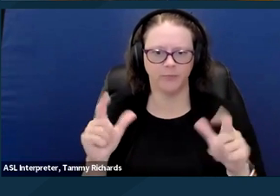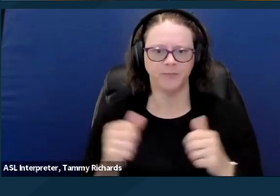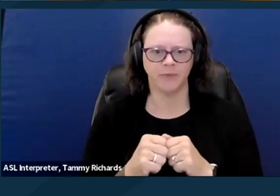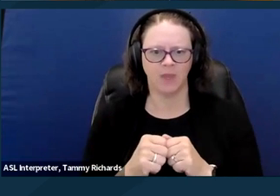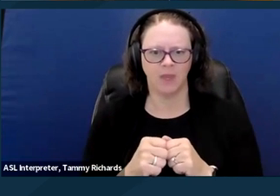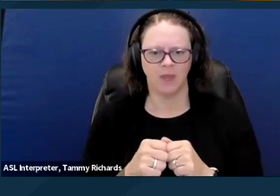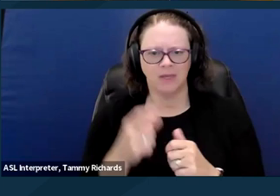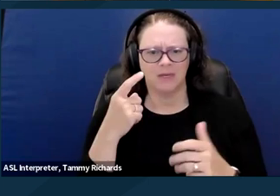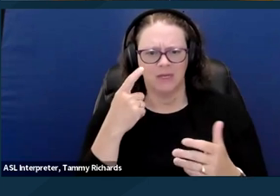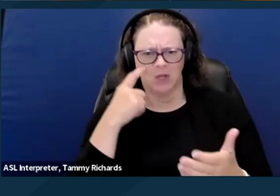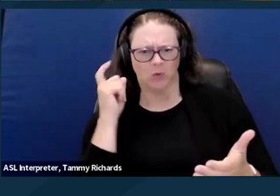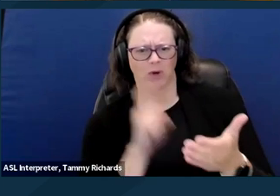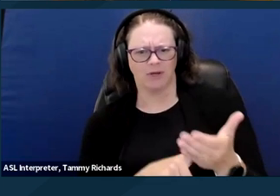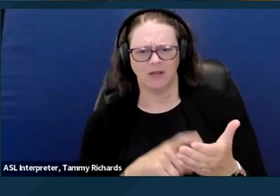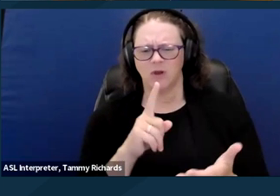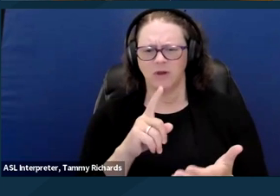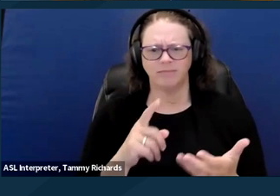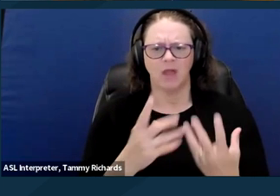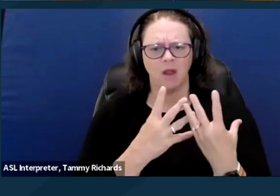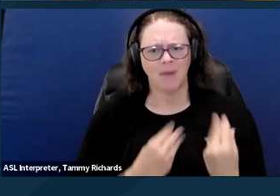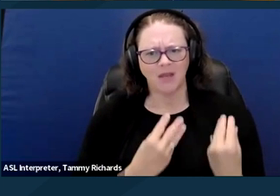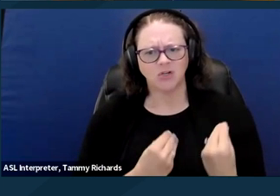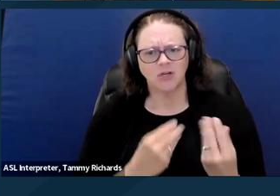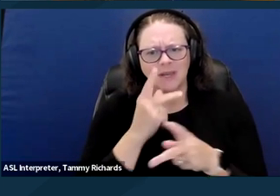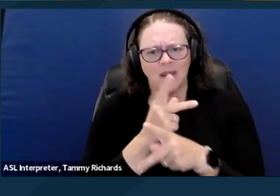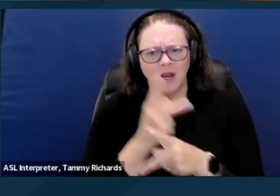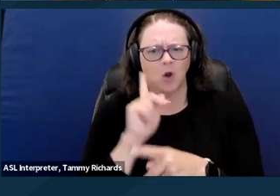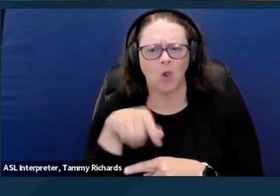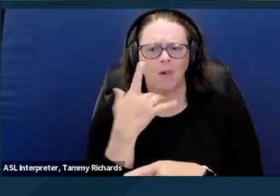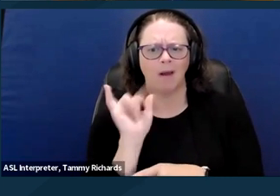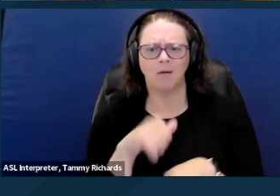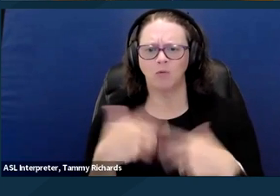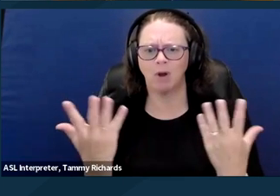what compassionate care would look like towards our neighbors and community